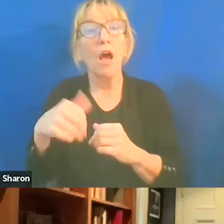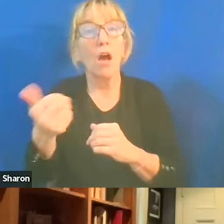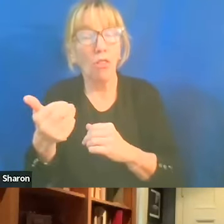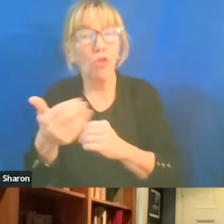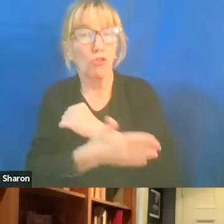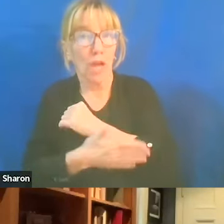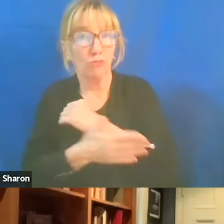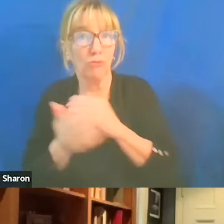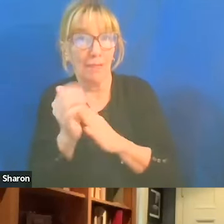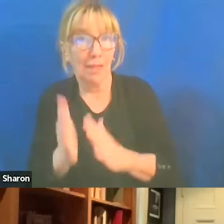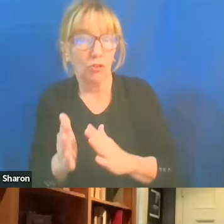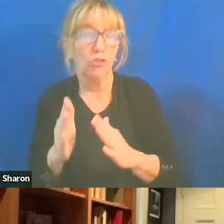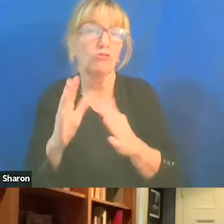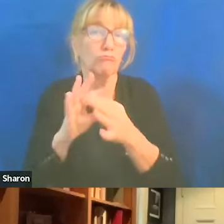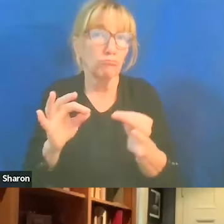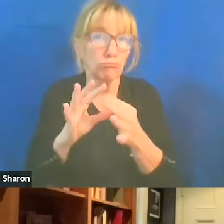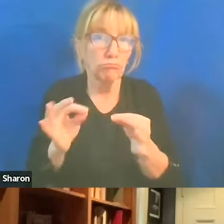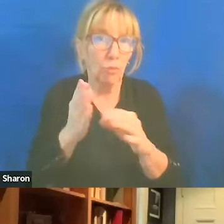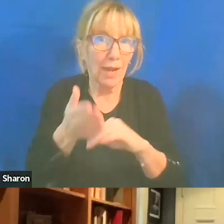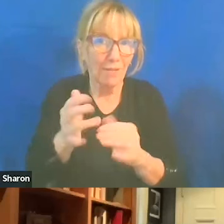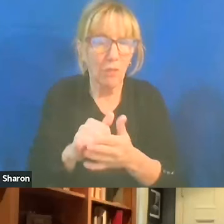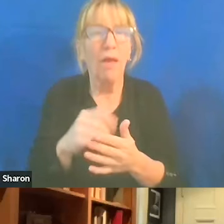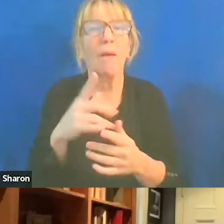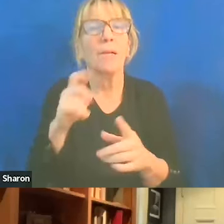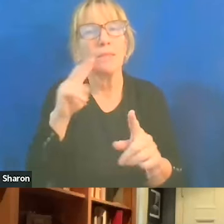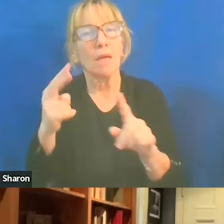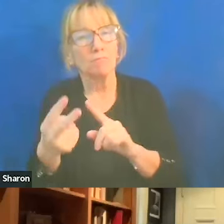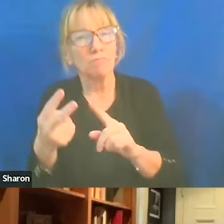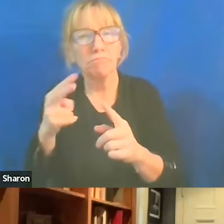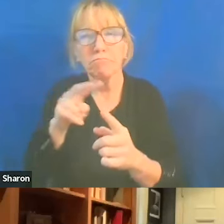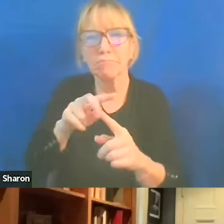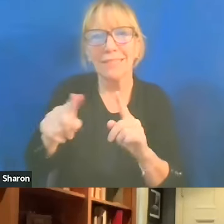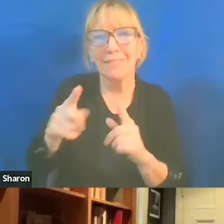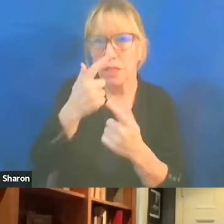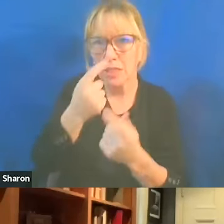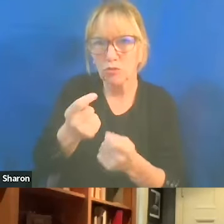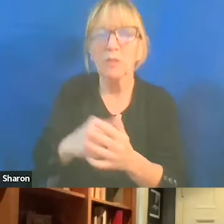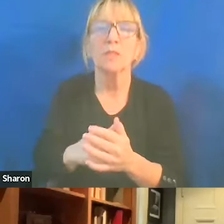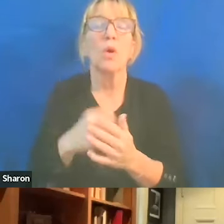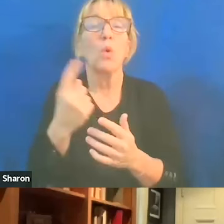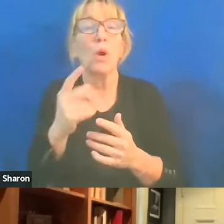came out because they see a lot of different interests involved. One is just on the moral tone,